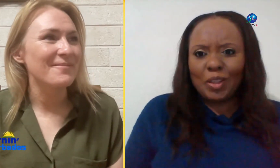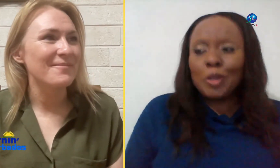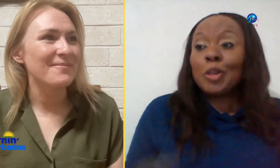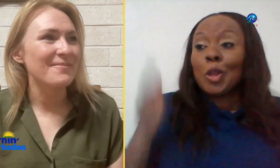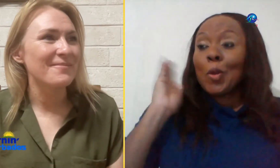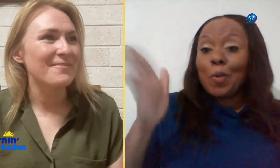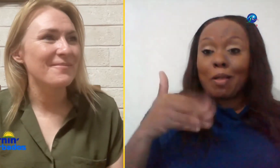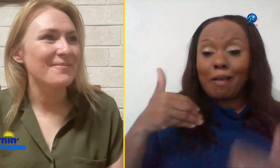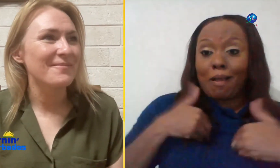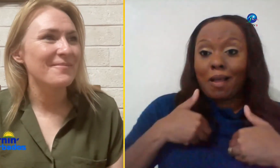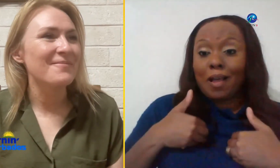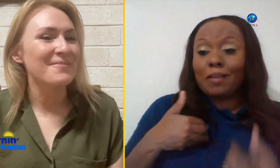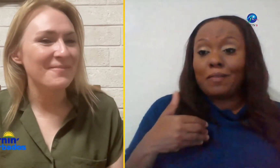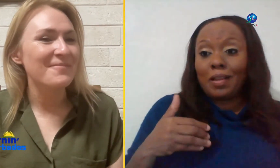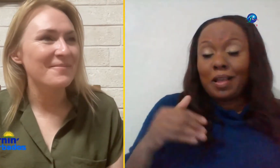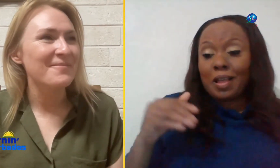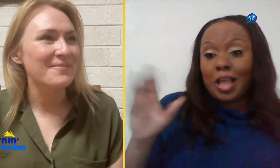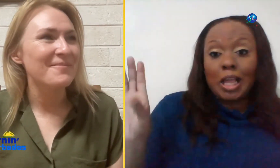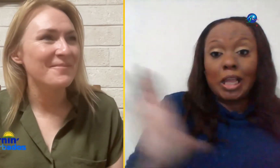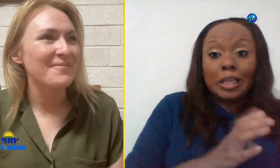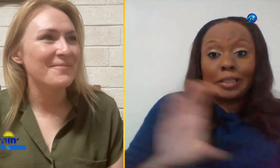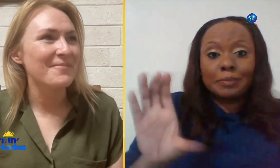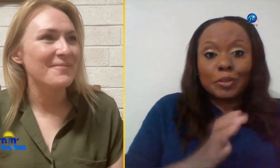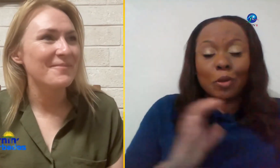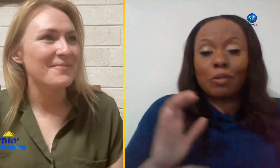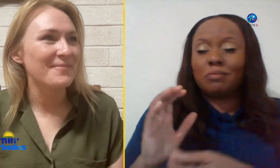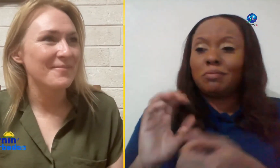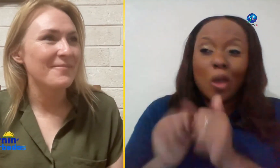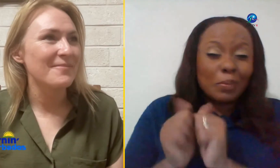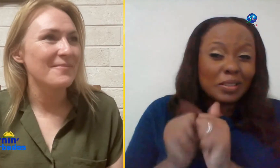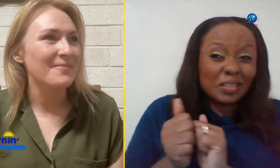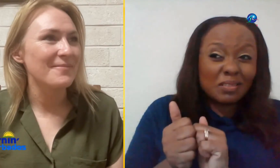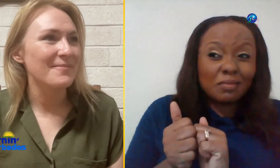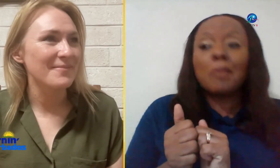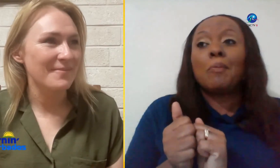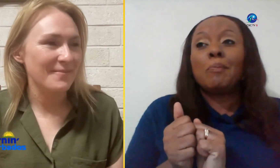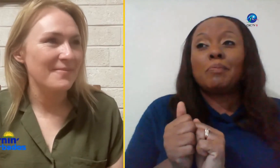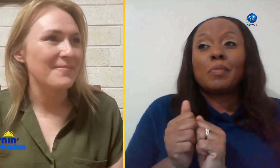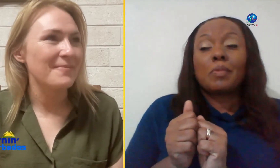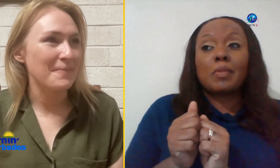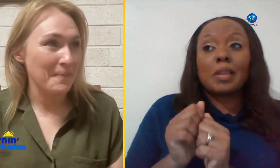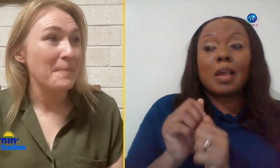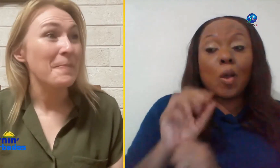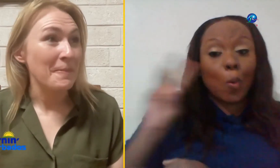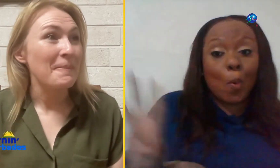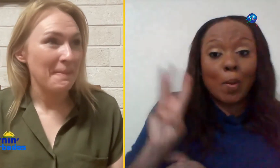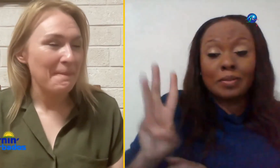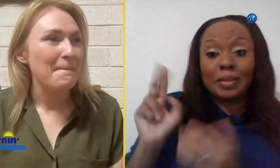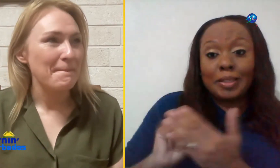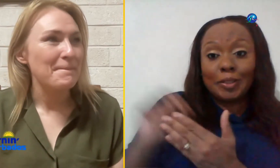explore the Calypso competition on when's on Wednesday coming up the 9th and I want